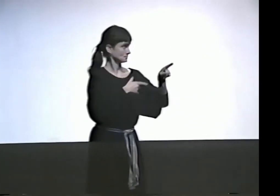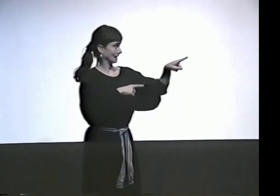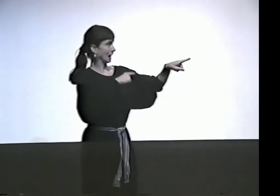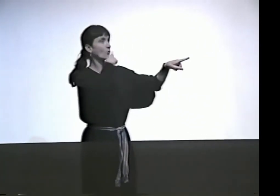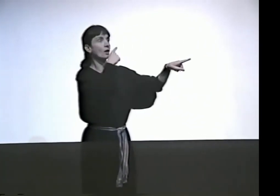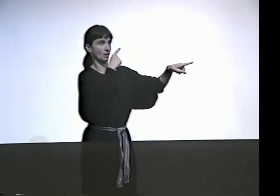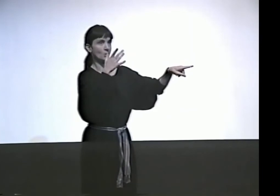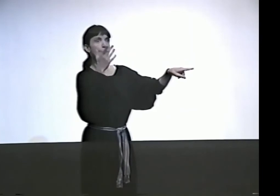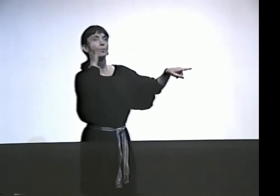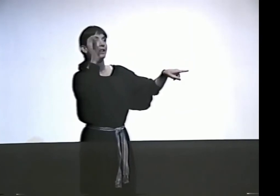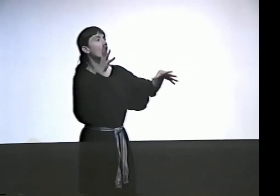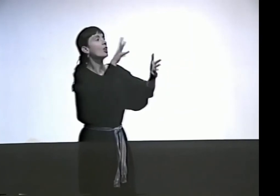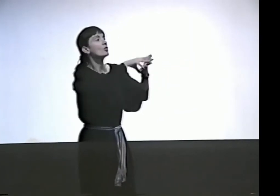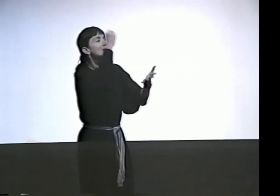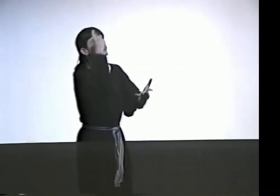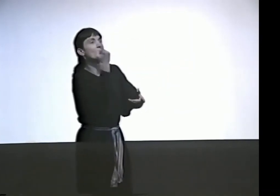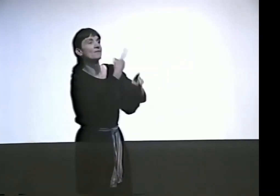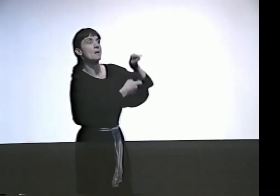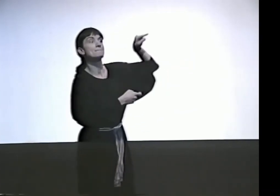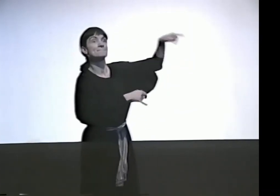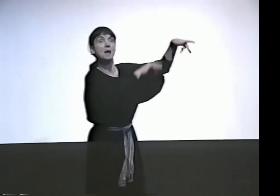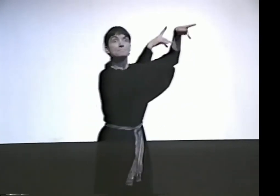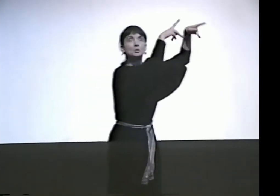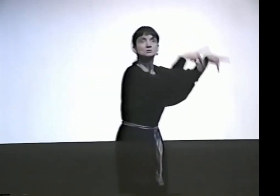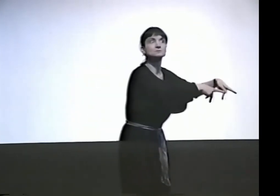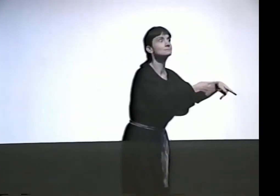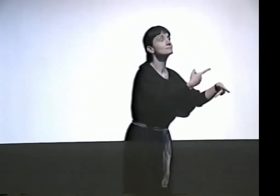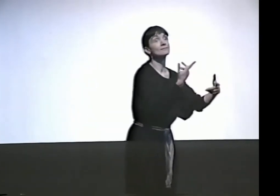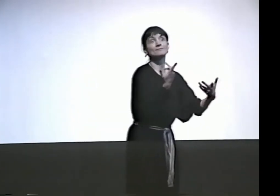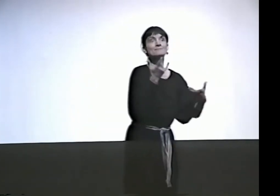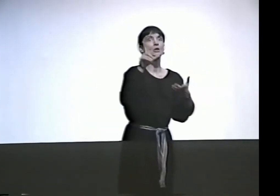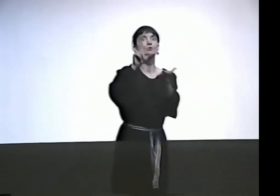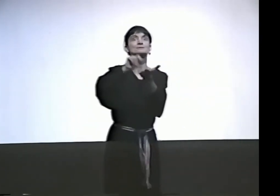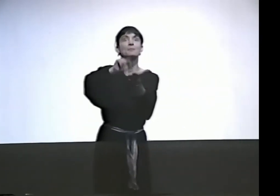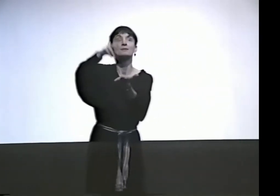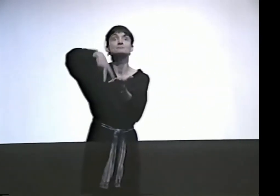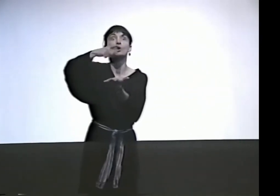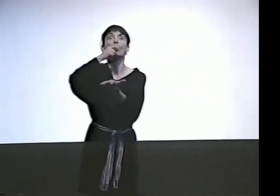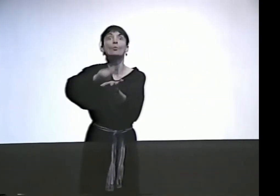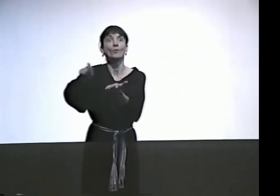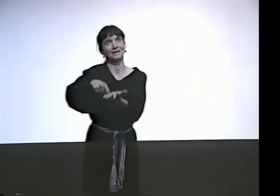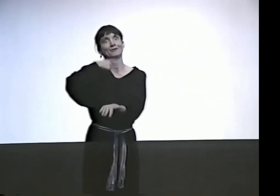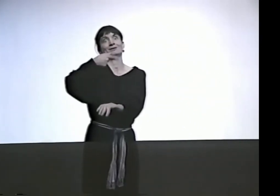NEED TO SUPPORT EACH OTHER. WE WILL LEARN FROM THAT PERSON.